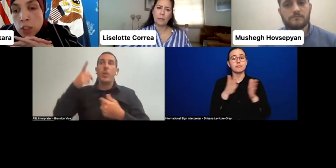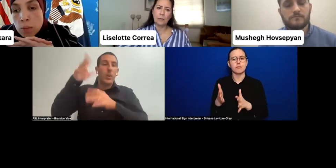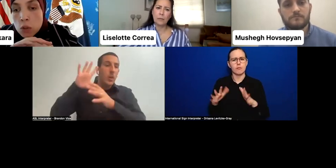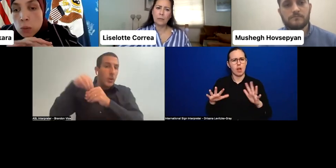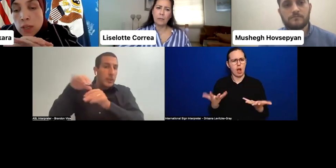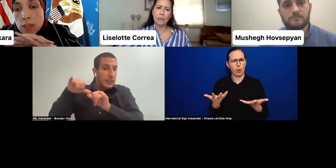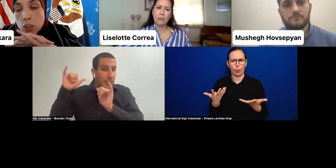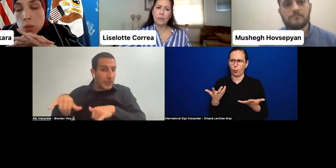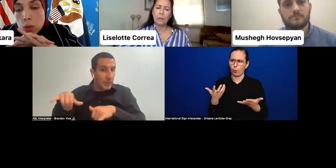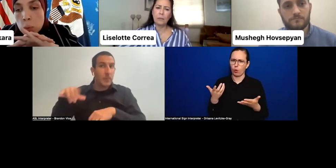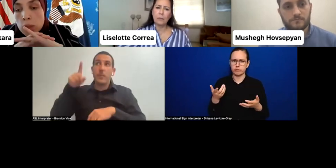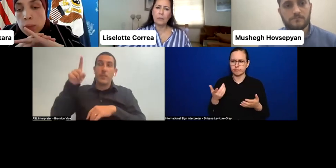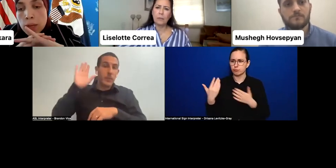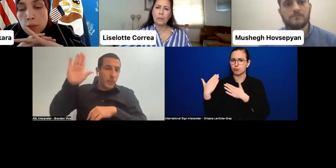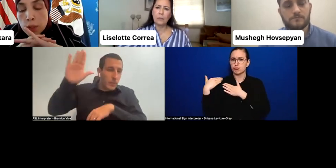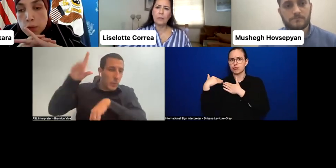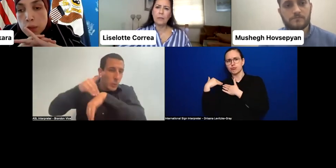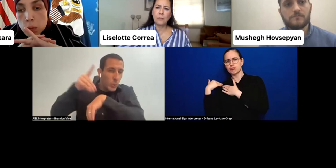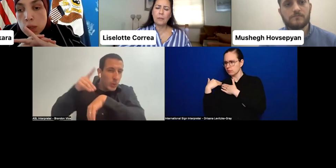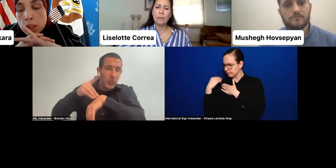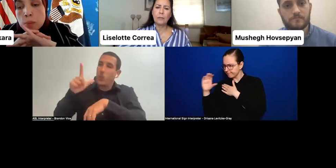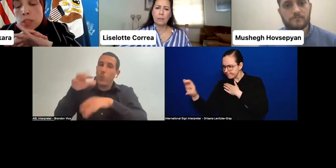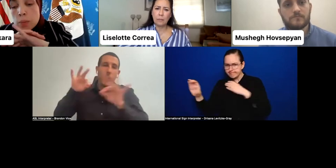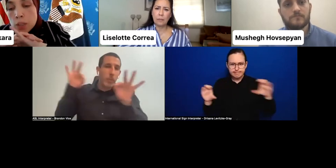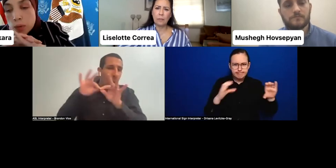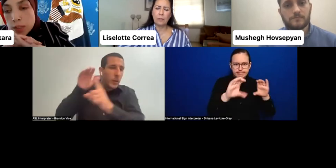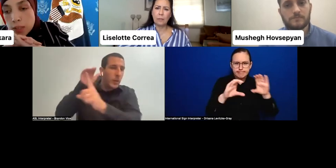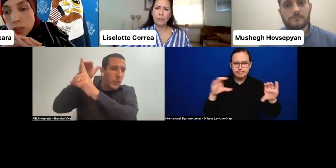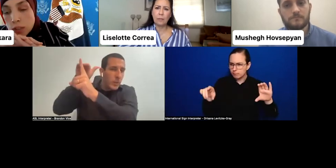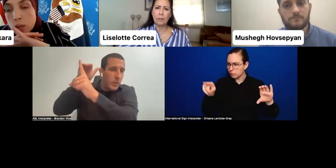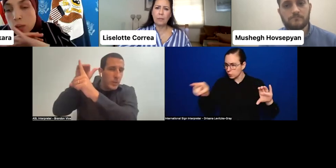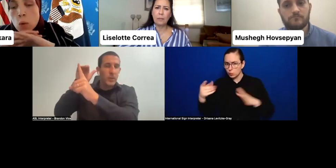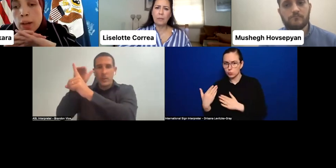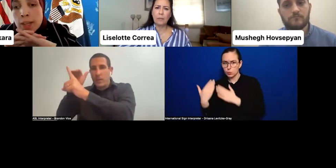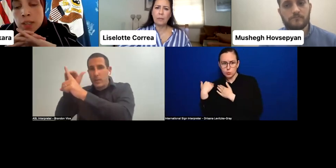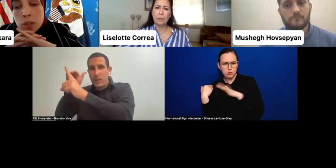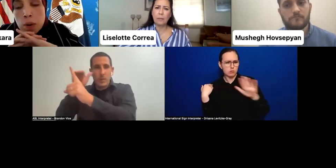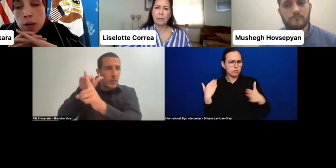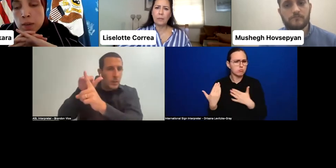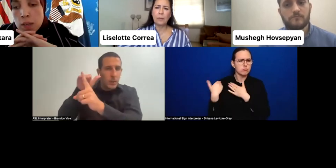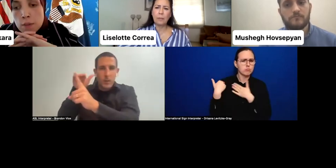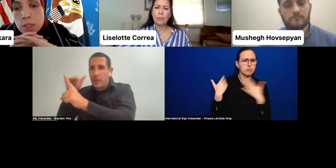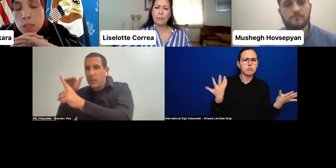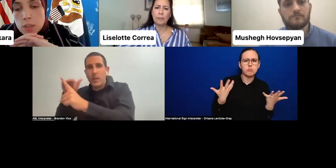to make sure we're engaging? We talked about government, of course. We talked about disability organizations. But who else needs to be part of this conversation?